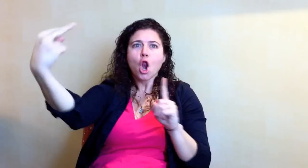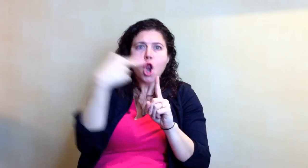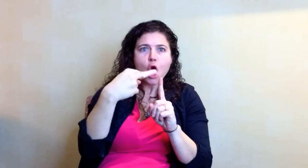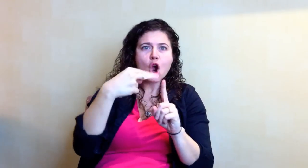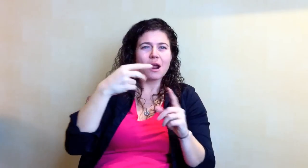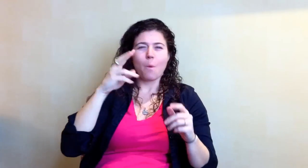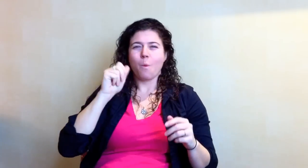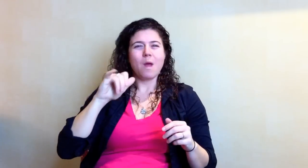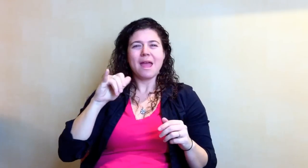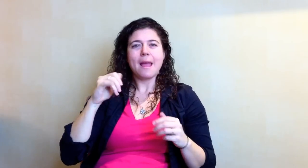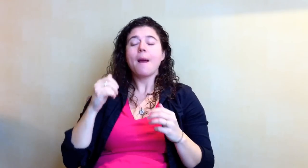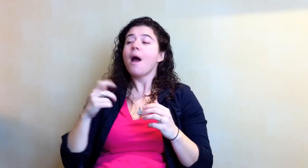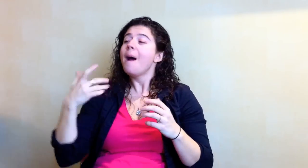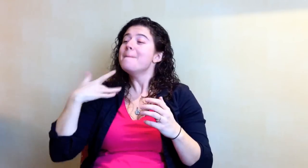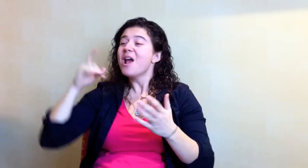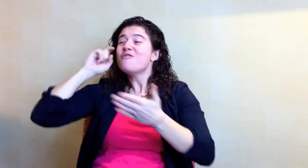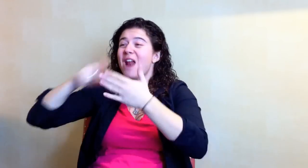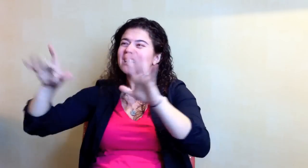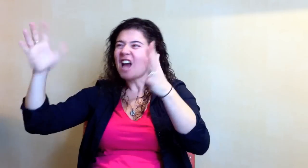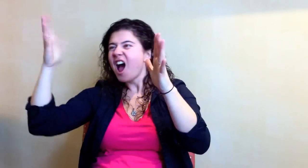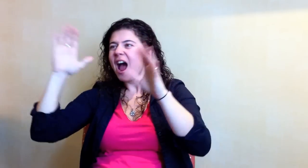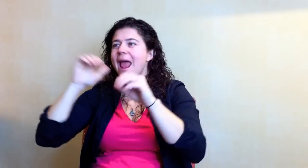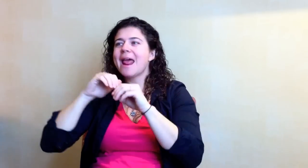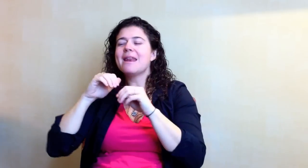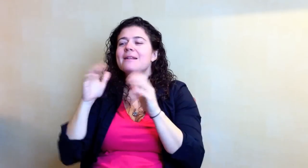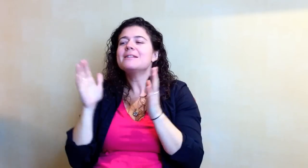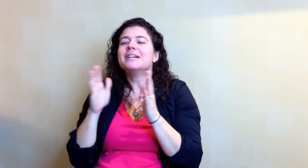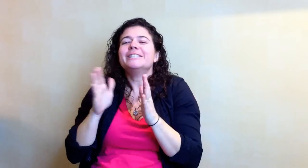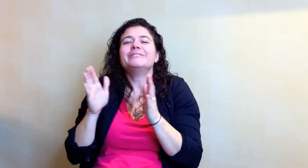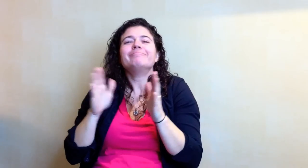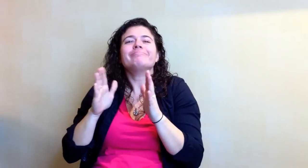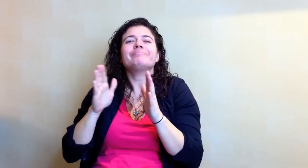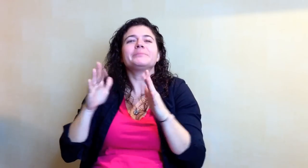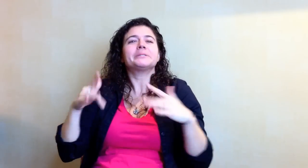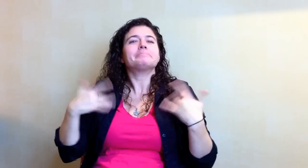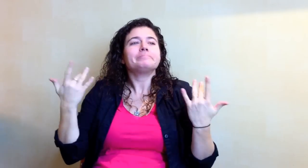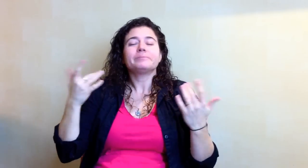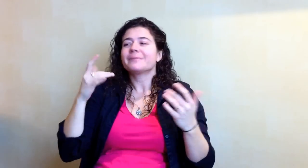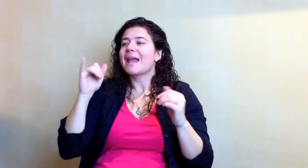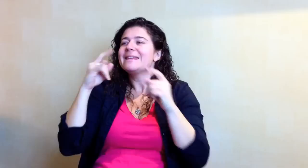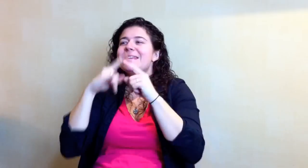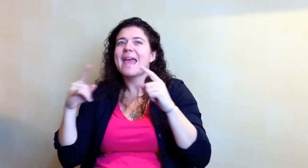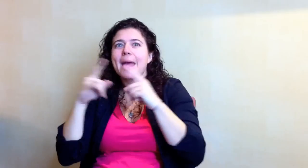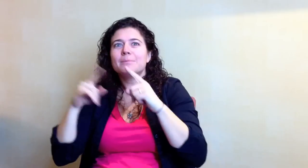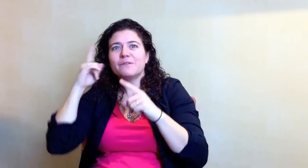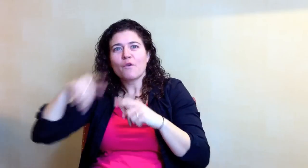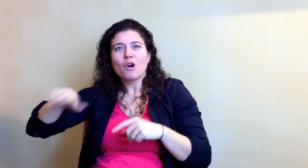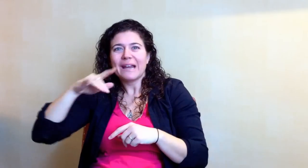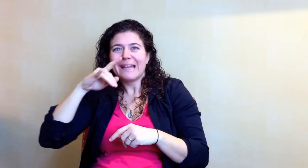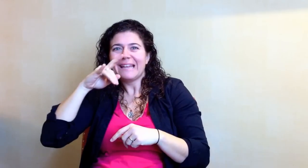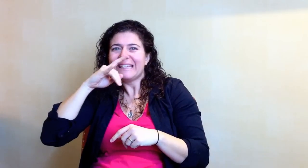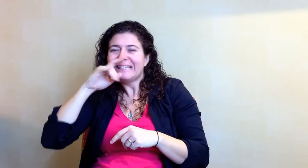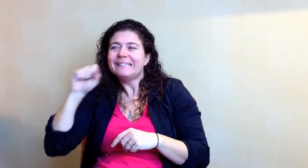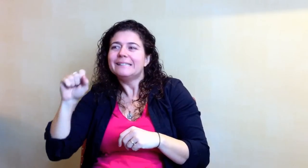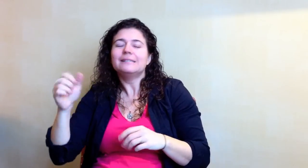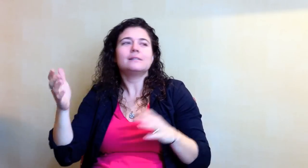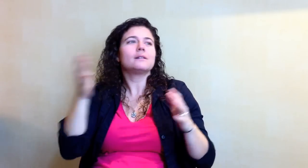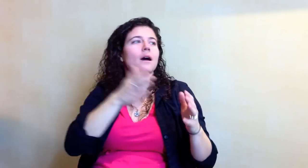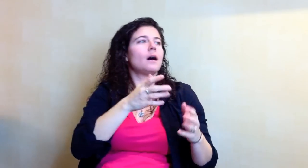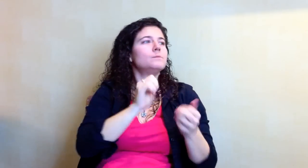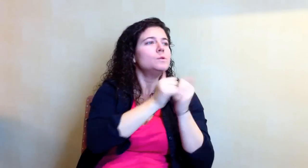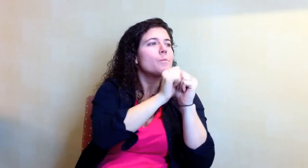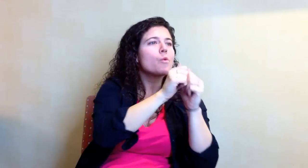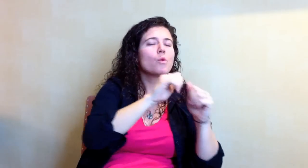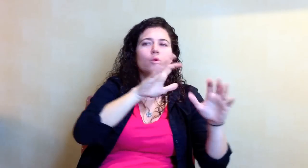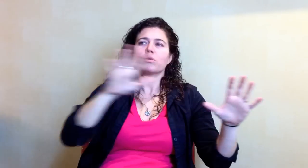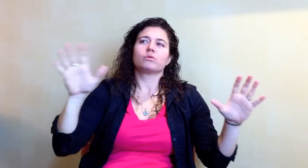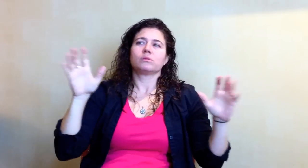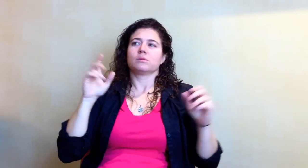Look at them way. Yeah, we do have awards for others in a small way or events such as camp for kids, sports, and so forth.